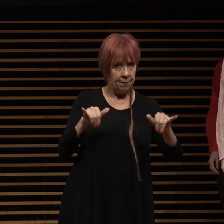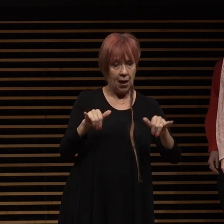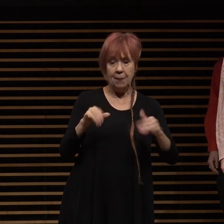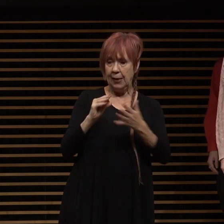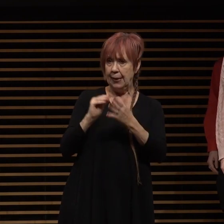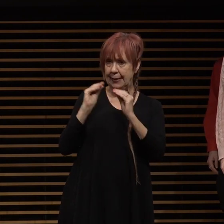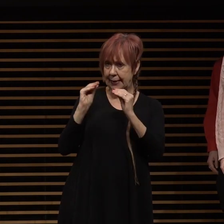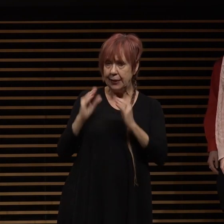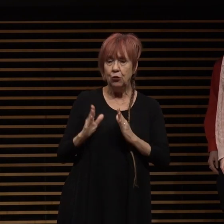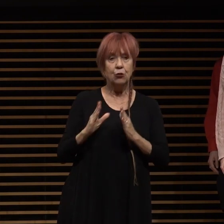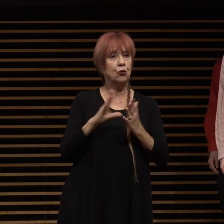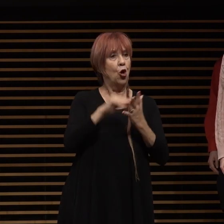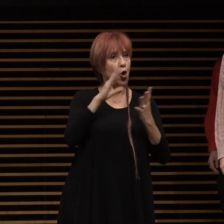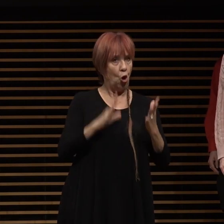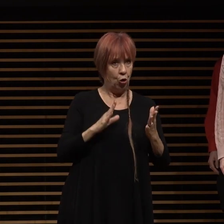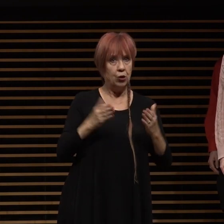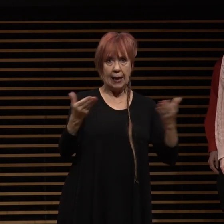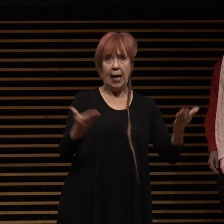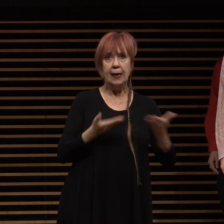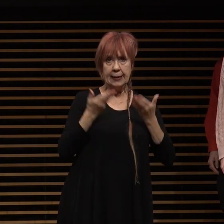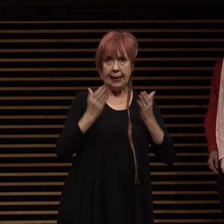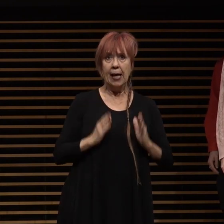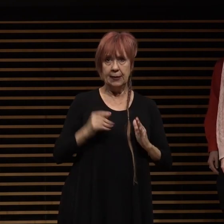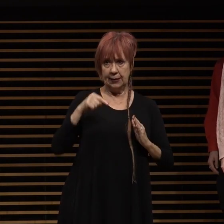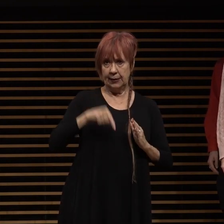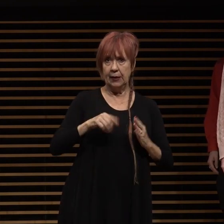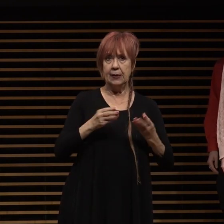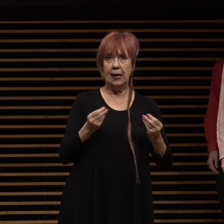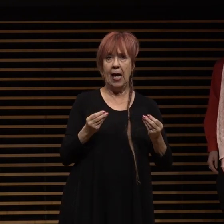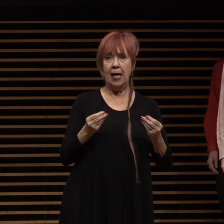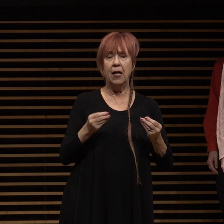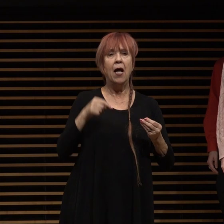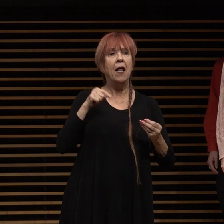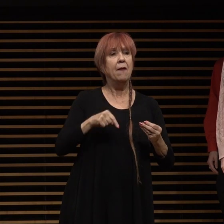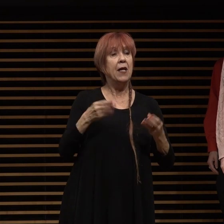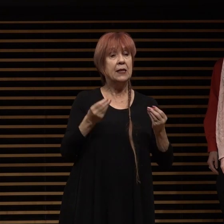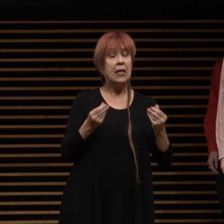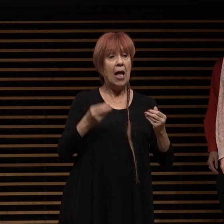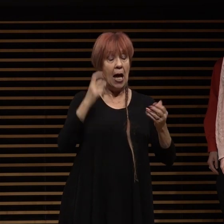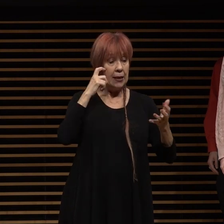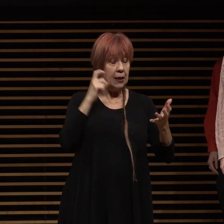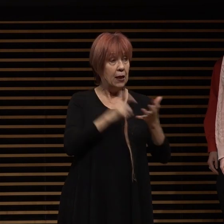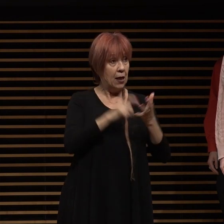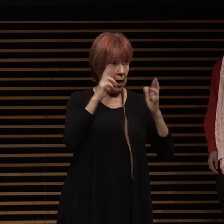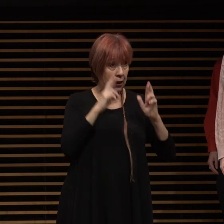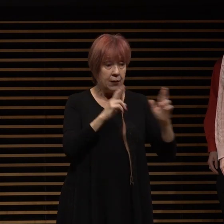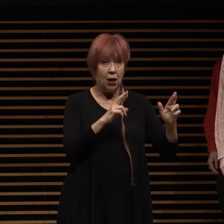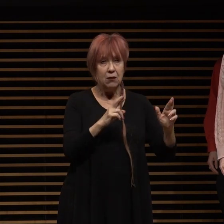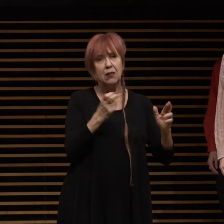lands this land acknowledgement is a small part of an ongoing process to be in